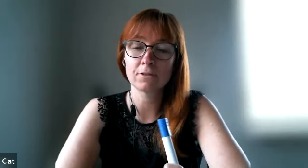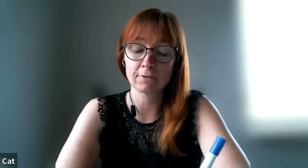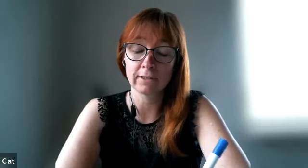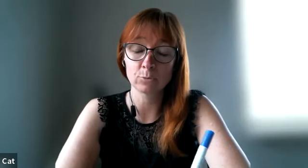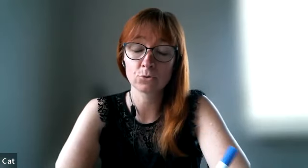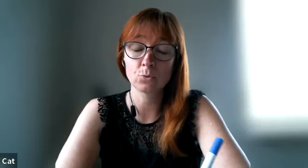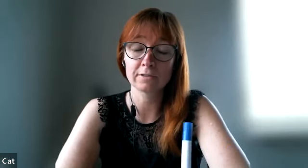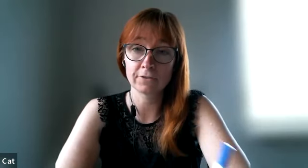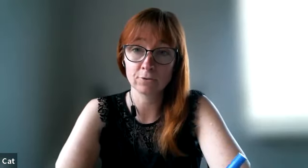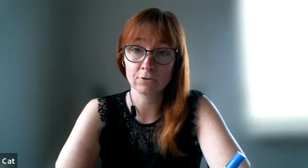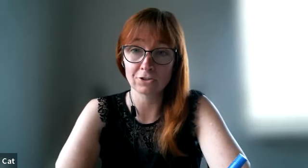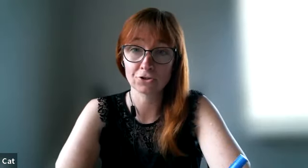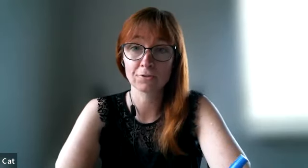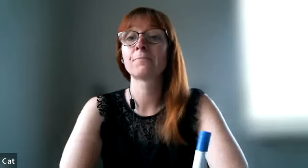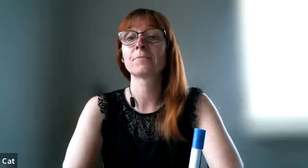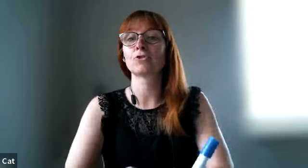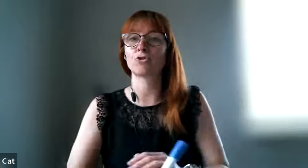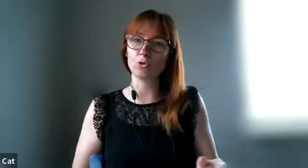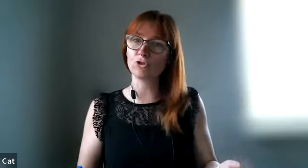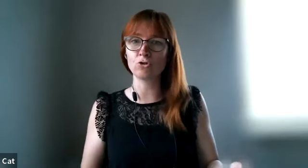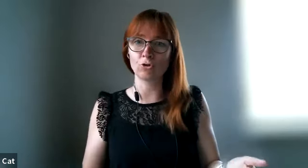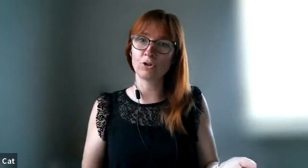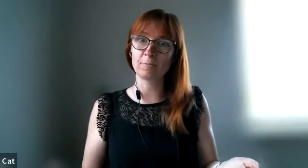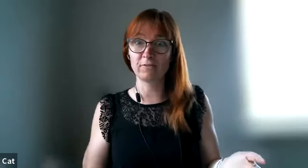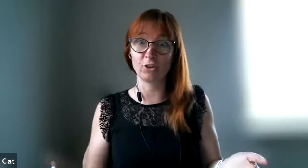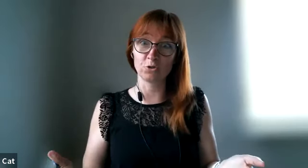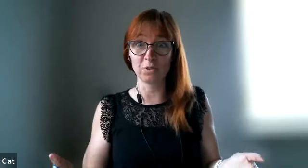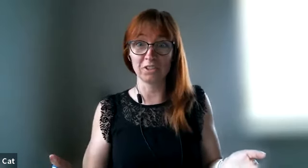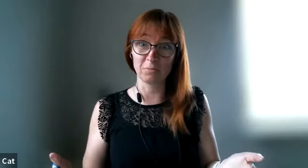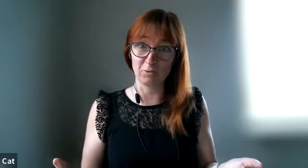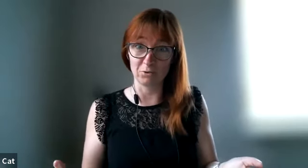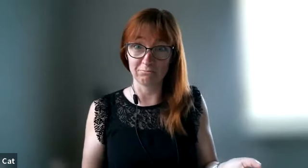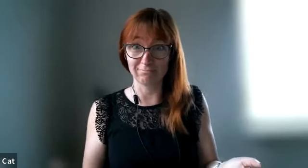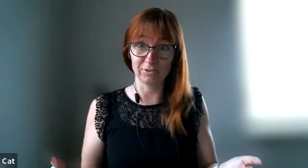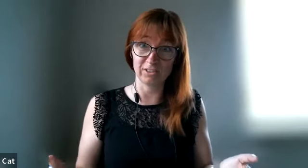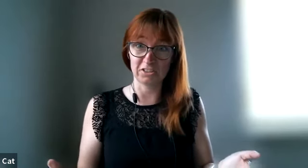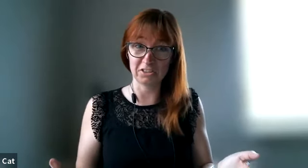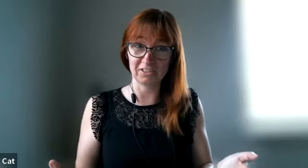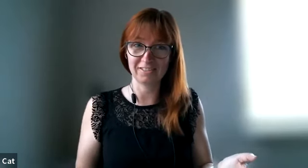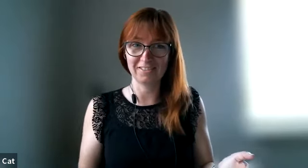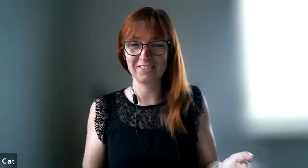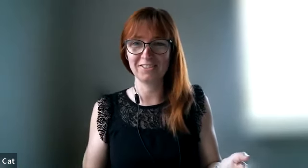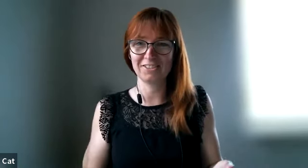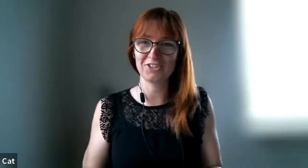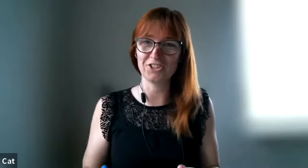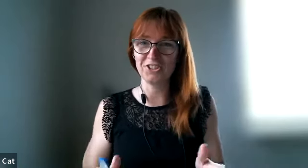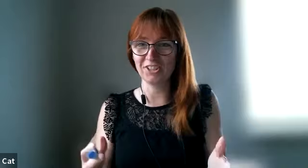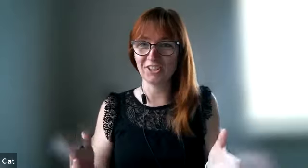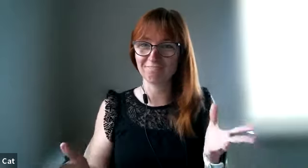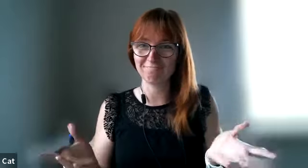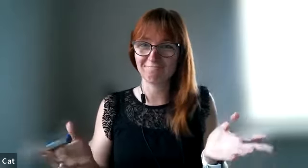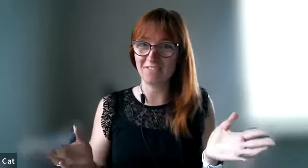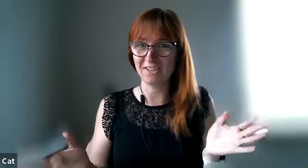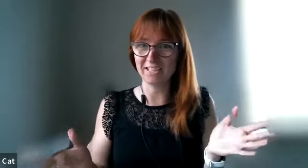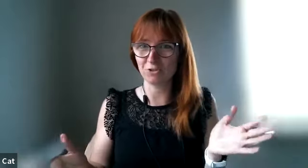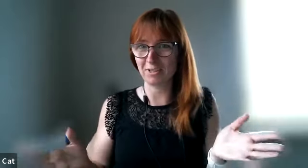love language was physical touch so she turned up the volume in the bedroom she uh invited to have